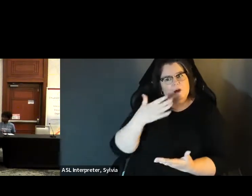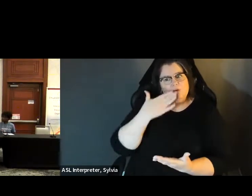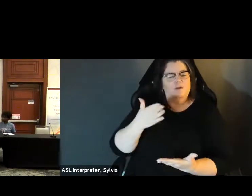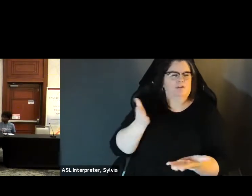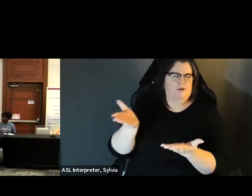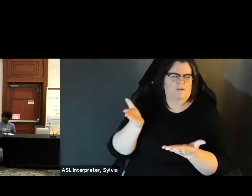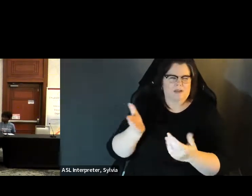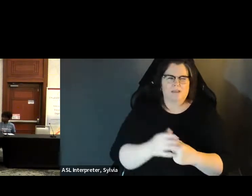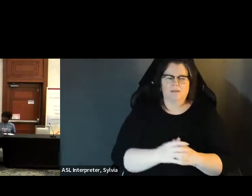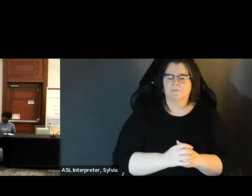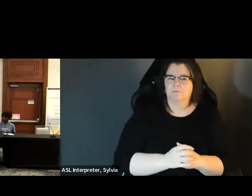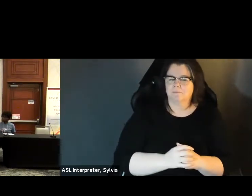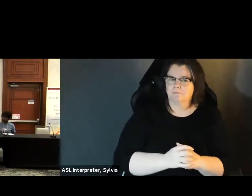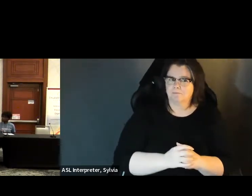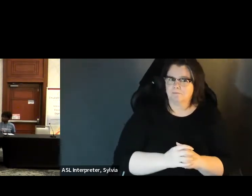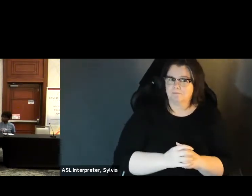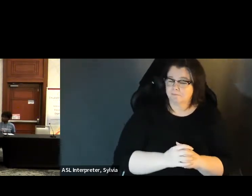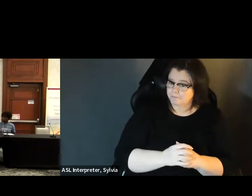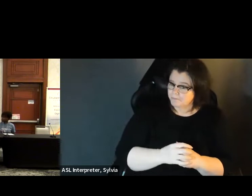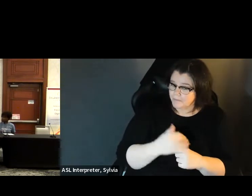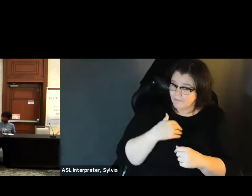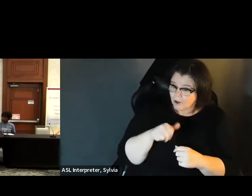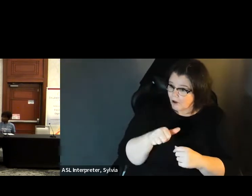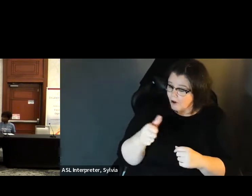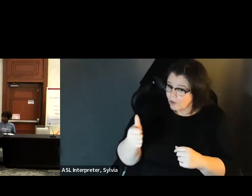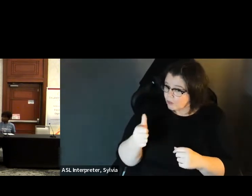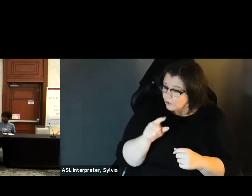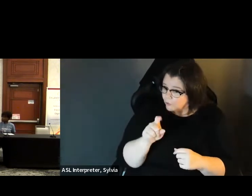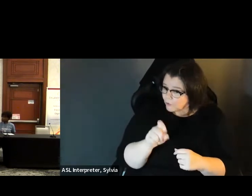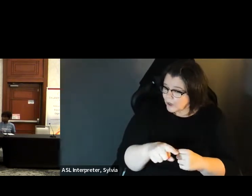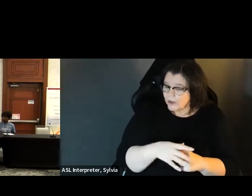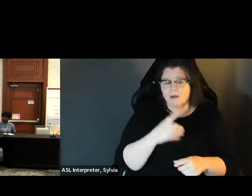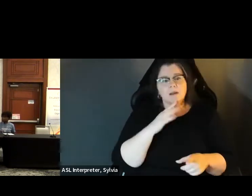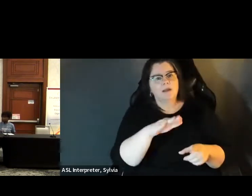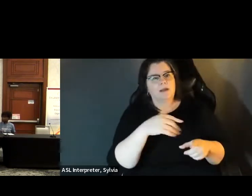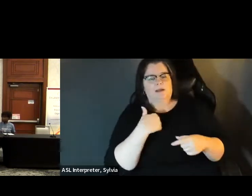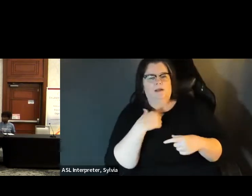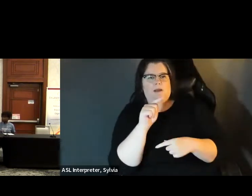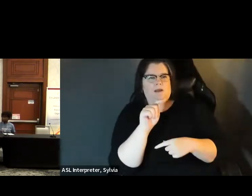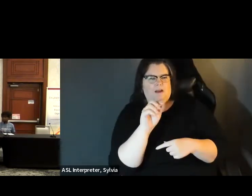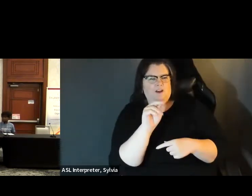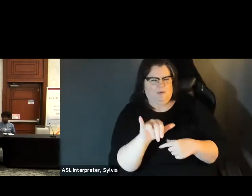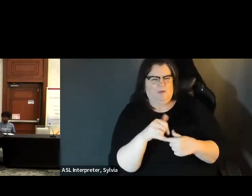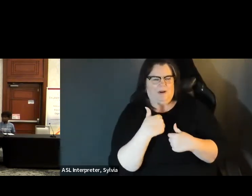so, diploma? Do we have any questions in the chat » Juliet: Are there any other Hi, Juliet! This is Tony Diploma.